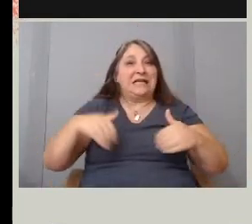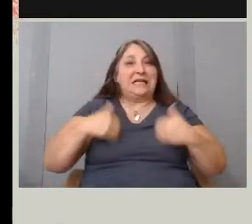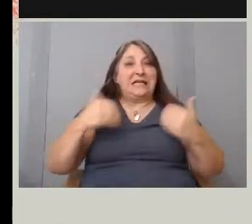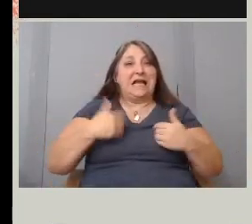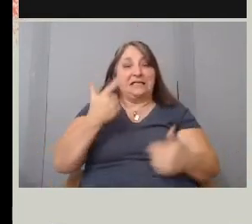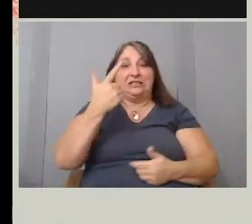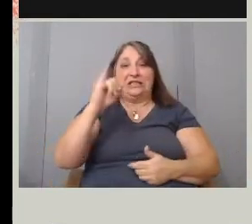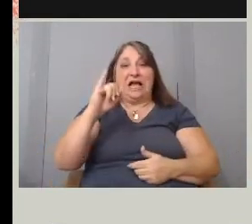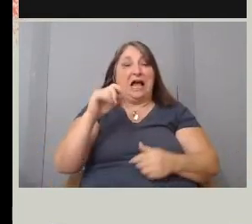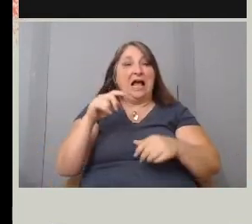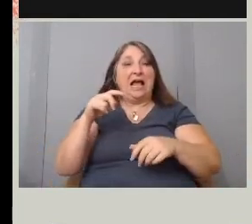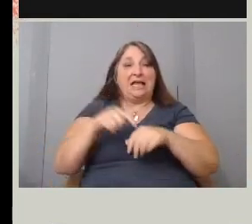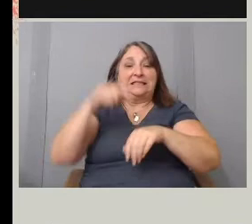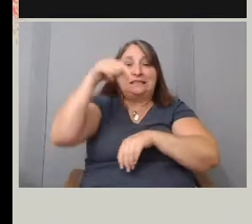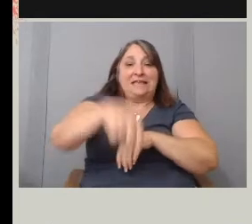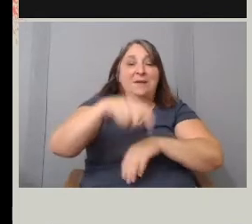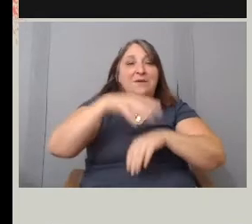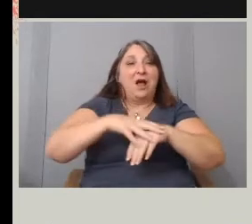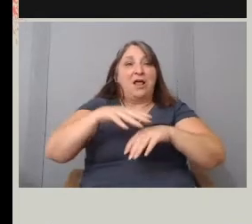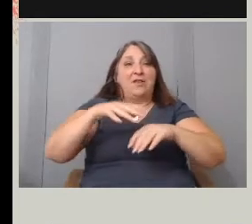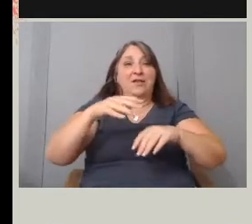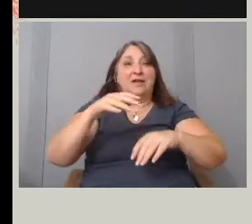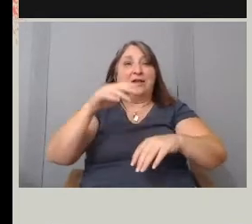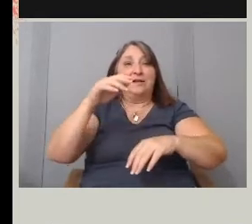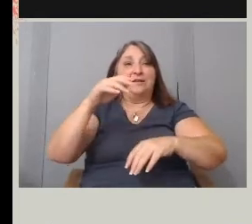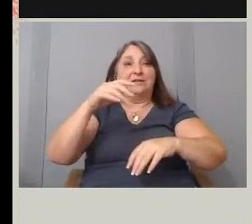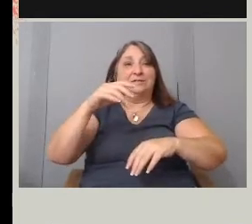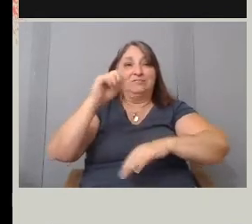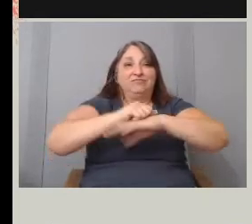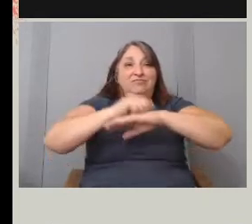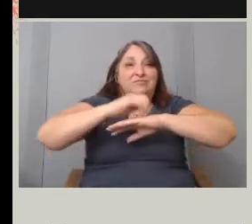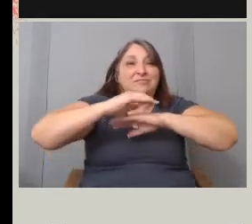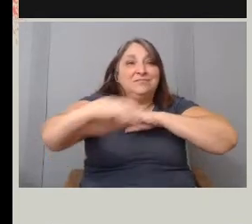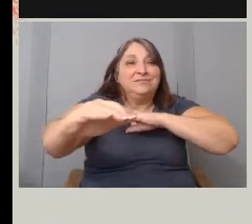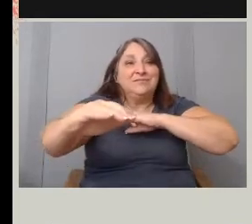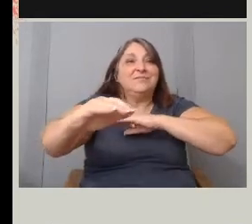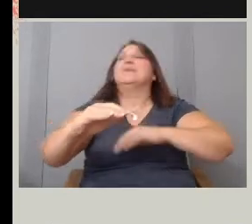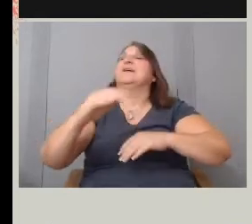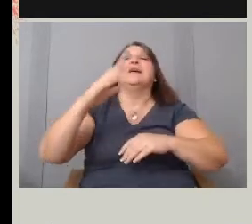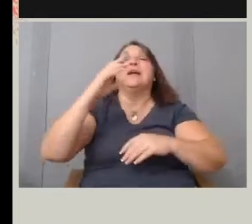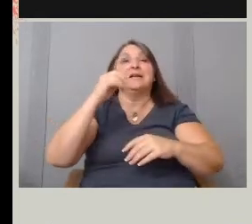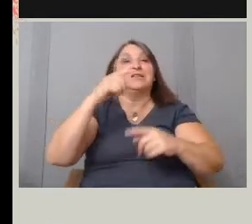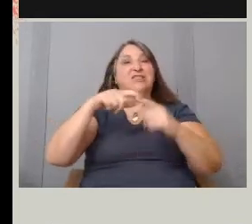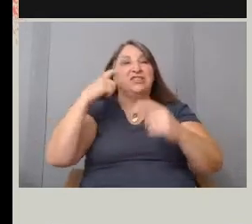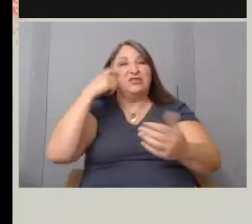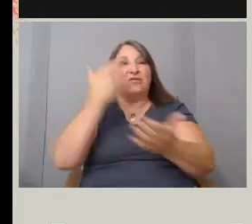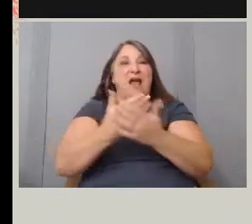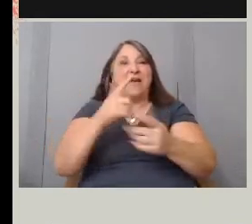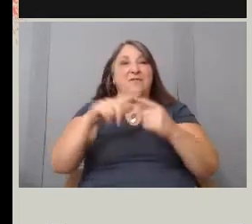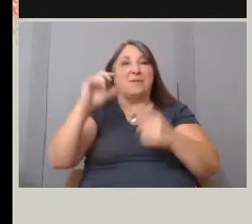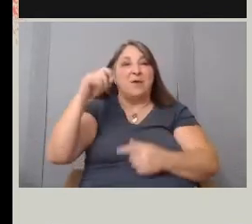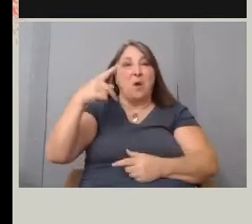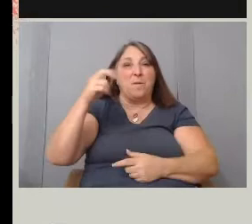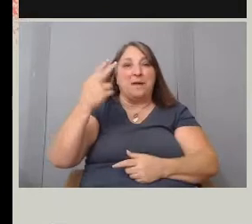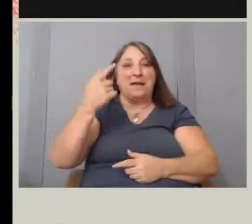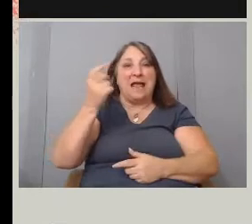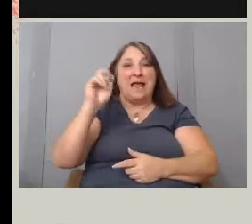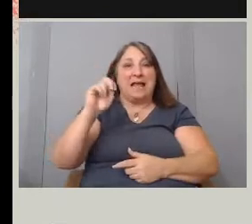at Idlewild Airport causing an international sensation. Just arrived from Copenhagen, Christine Jorgensen was thought to be the first American